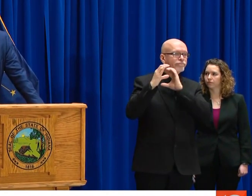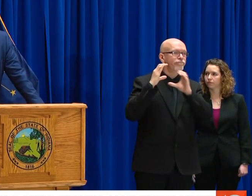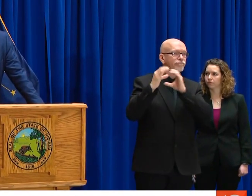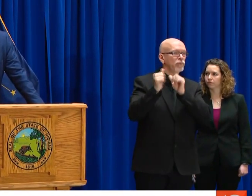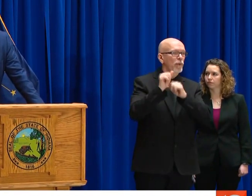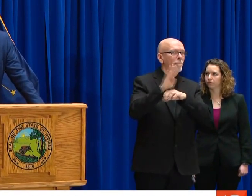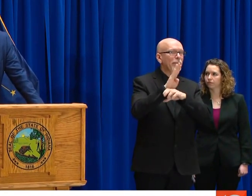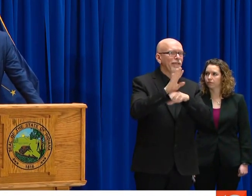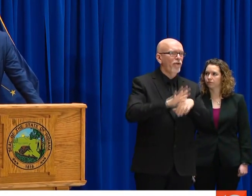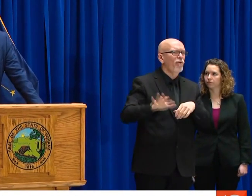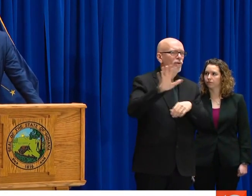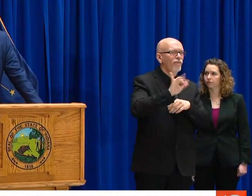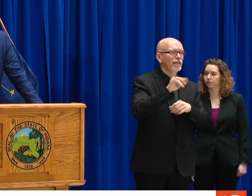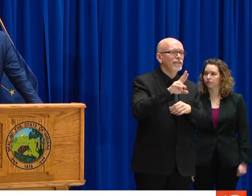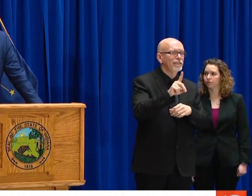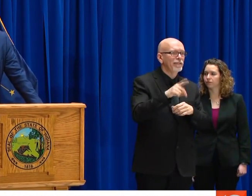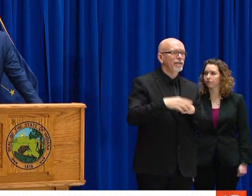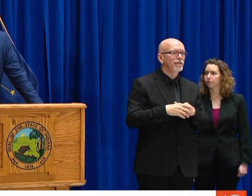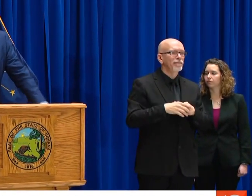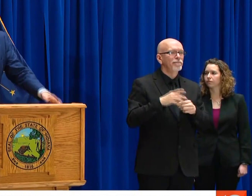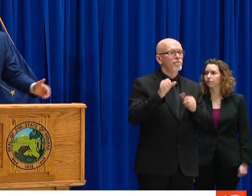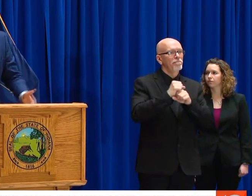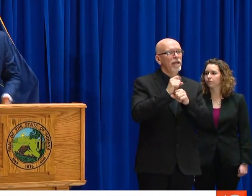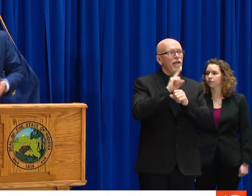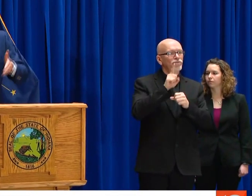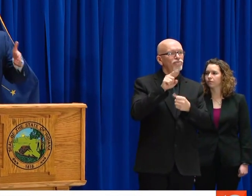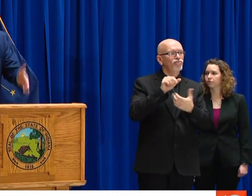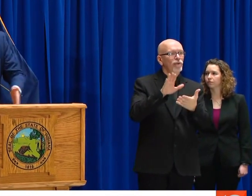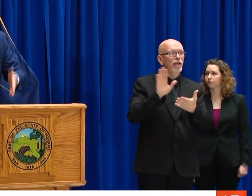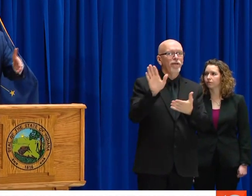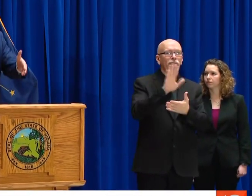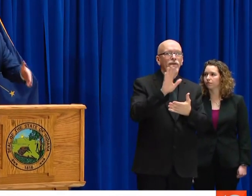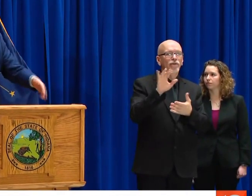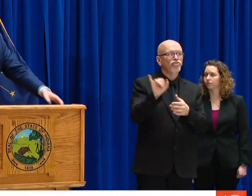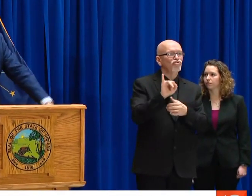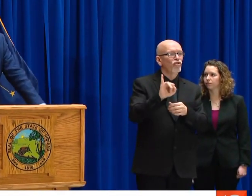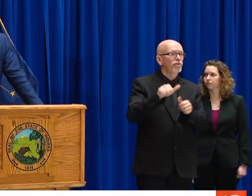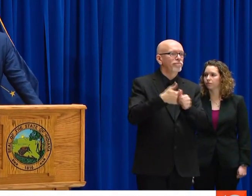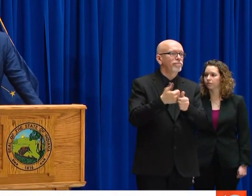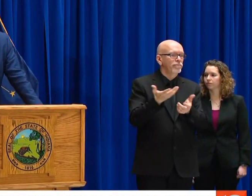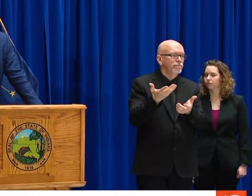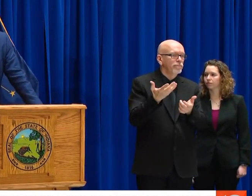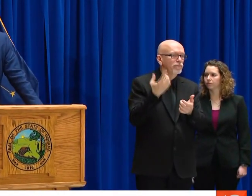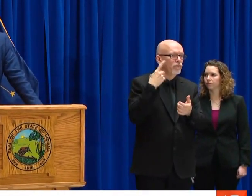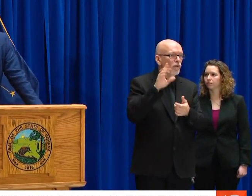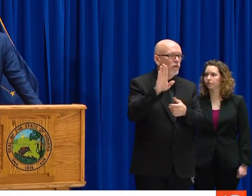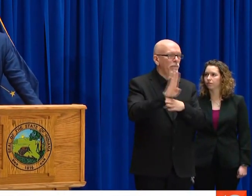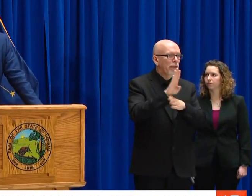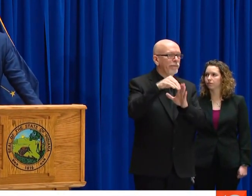ROBERTSON AT THE DEPARTMENT OF INSURANCE HERE. HE'S IN CONSTANT COMMUNICATION WITH BUSINESSES ALL OVER THE